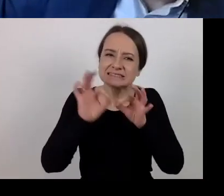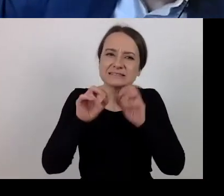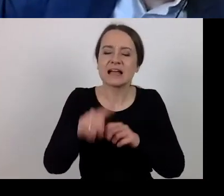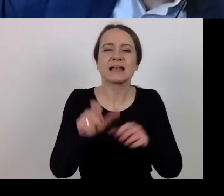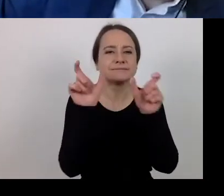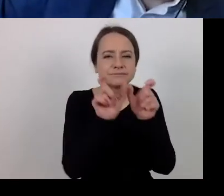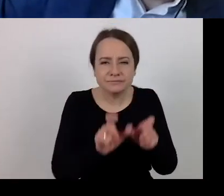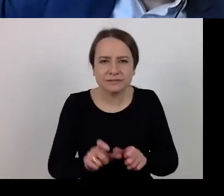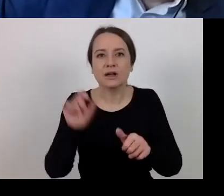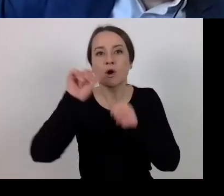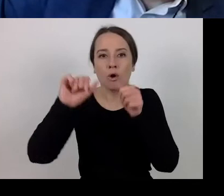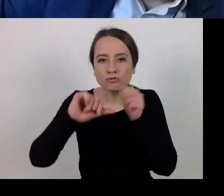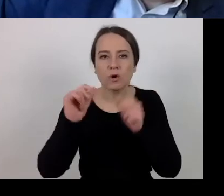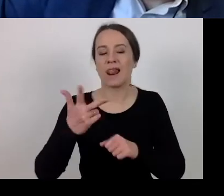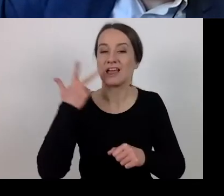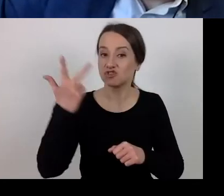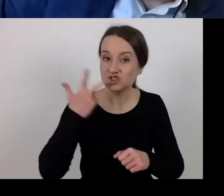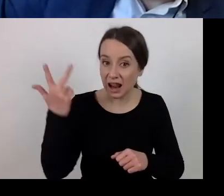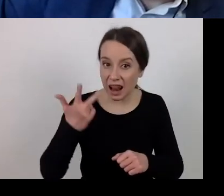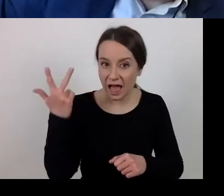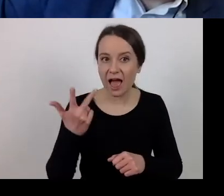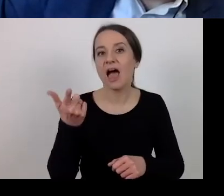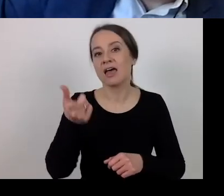Also the conditions for immediate return of amounts recovered.